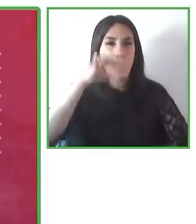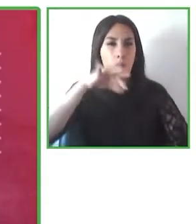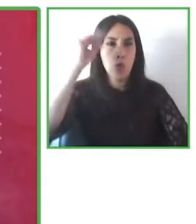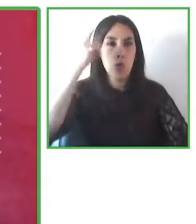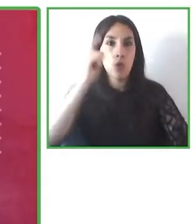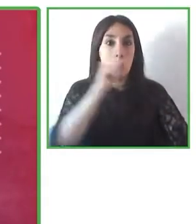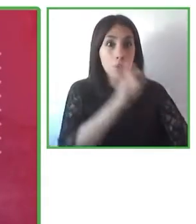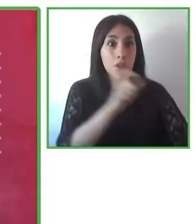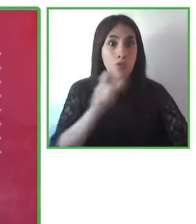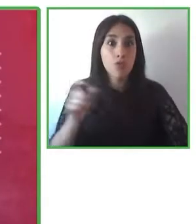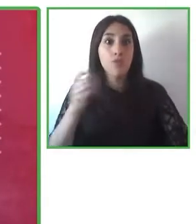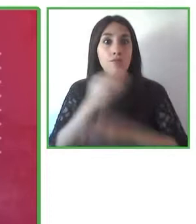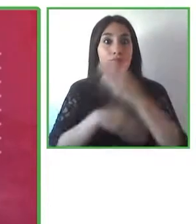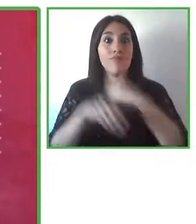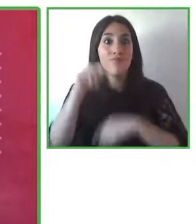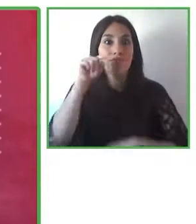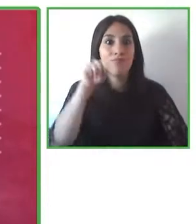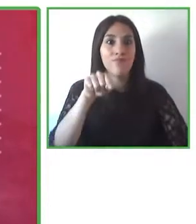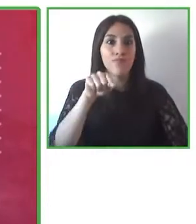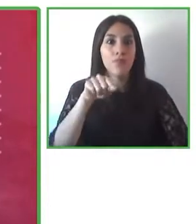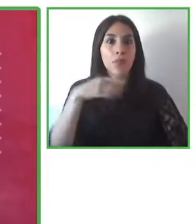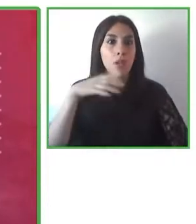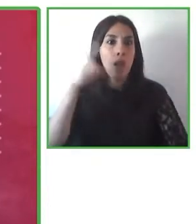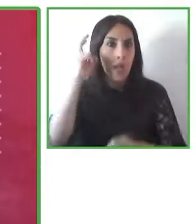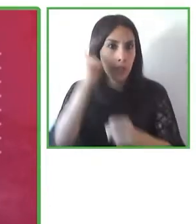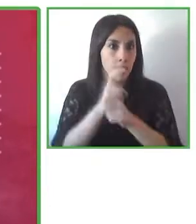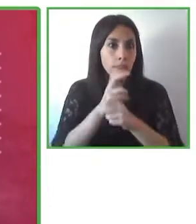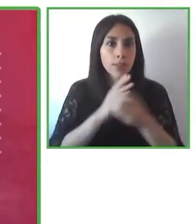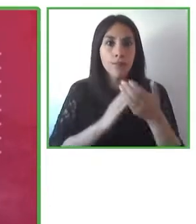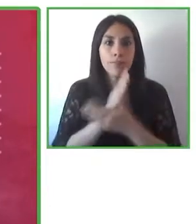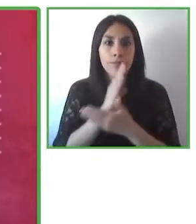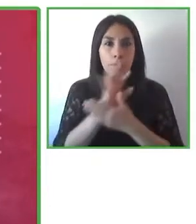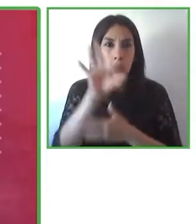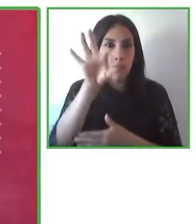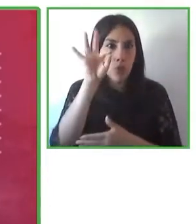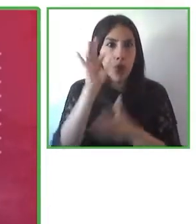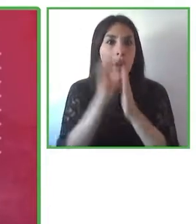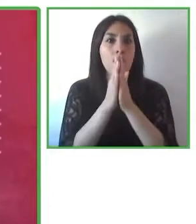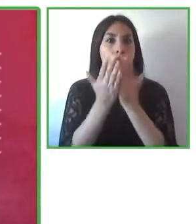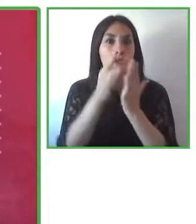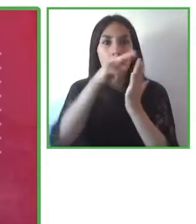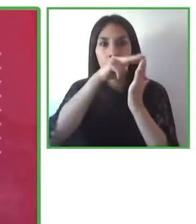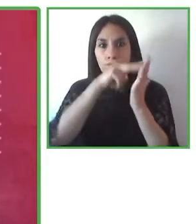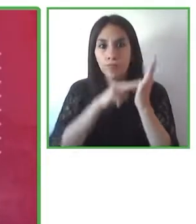disabilities we have difficulties in accessing the reading of information and it's very important to